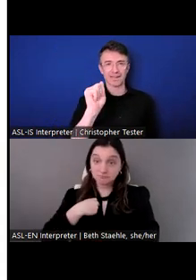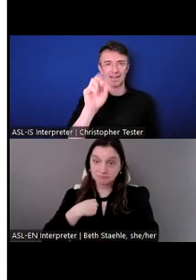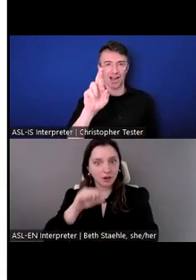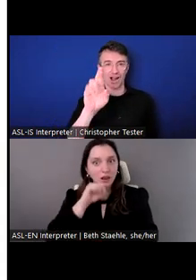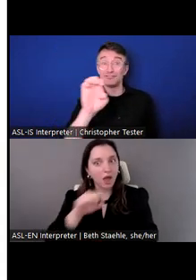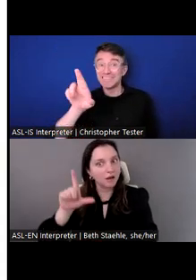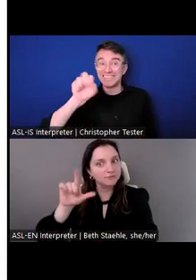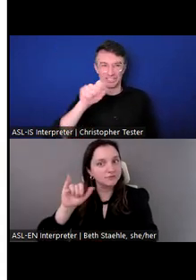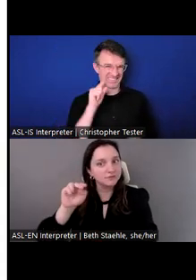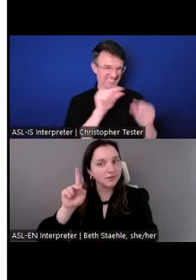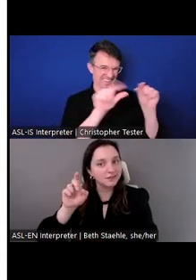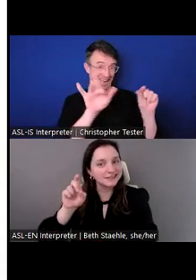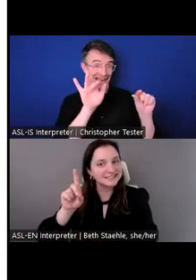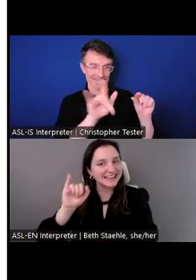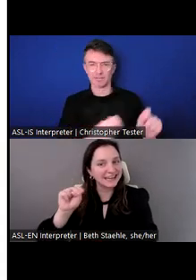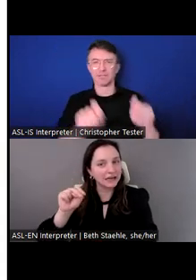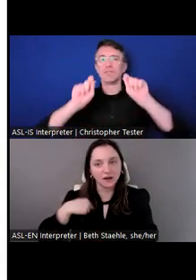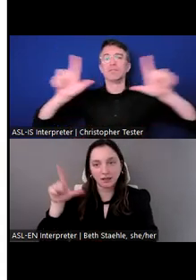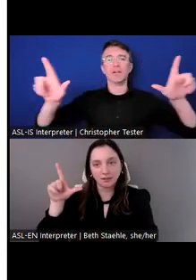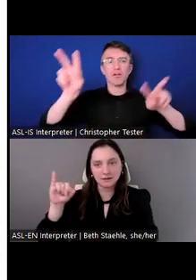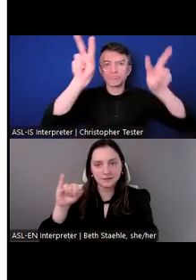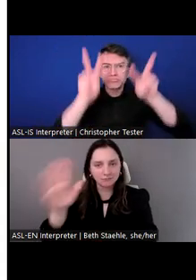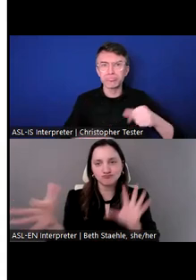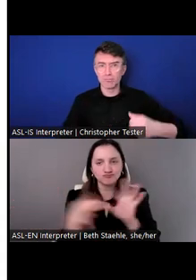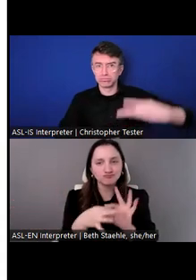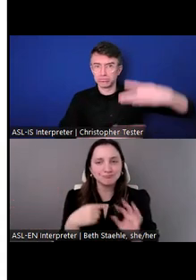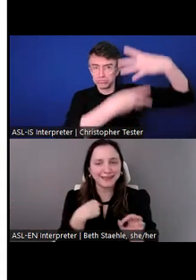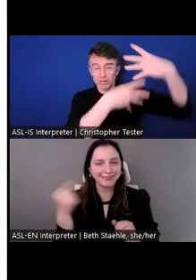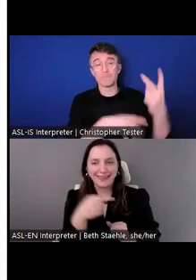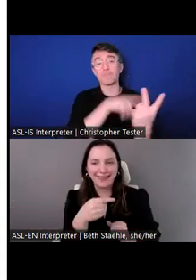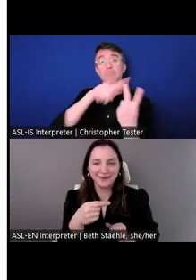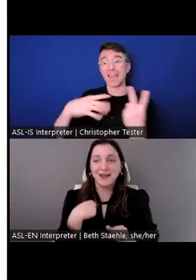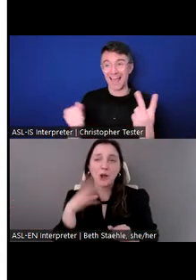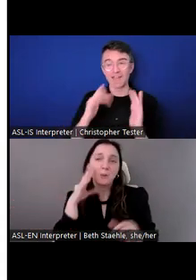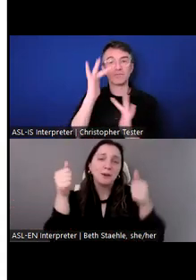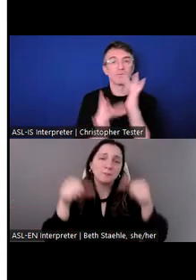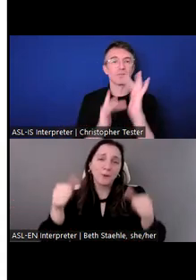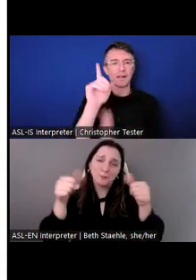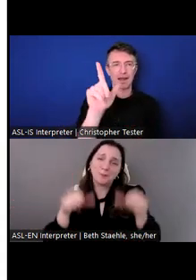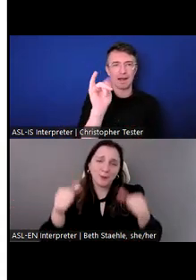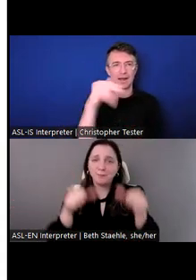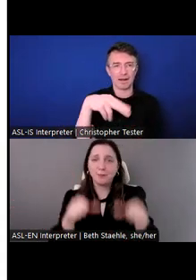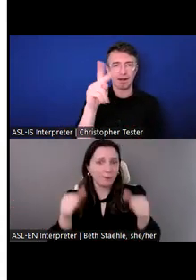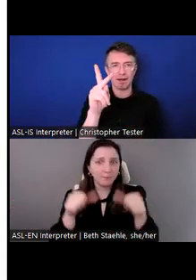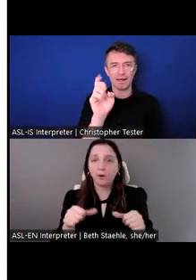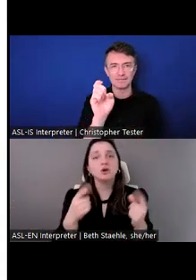I tend to share all of our open positions I might be recruiting for.